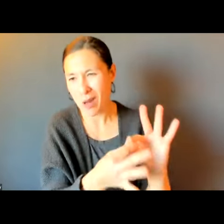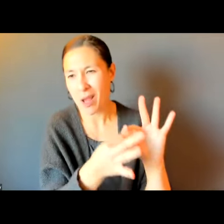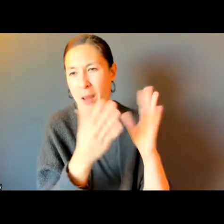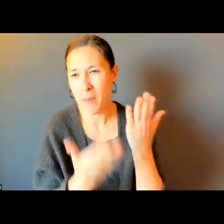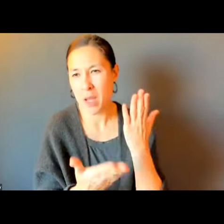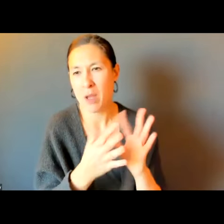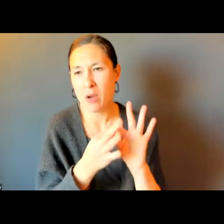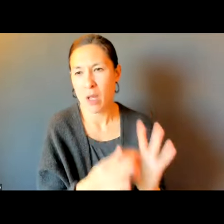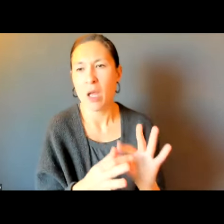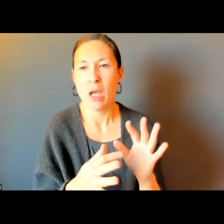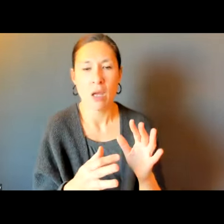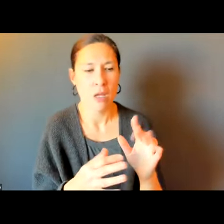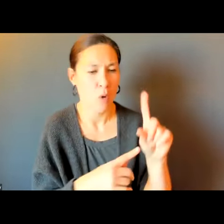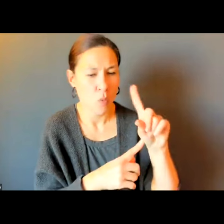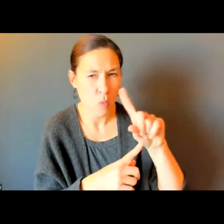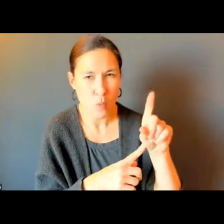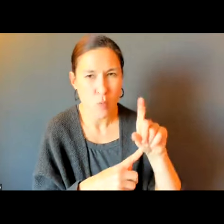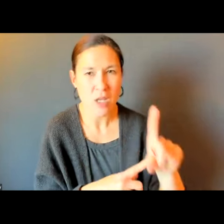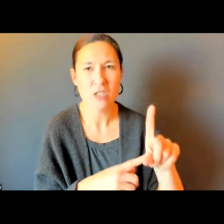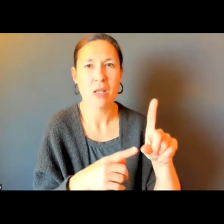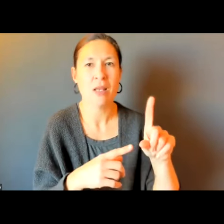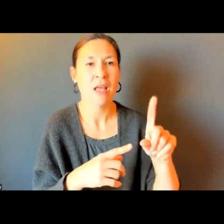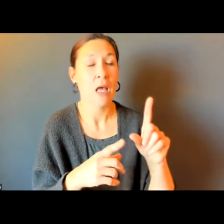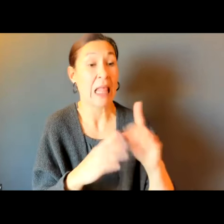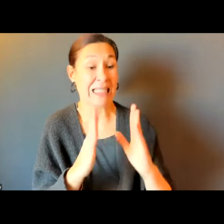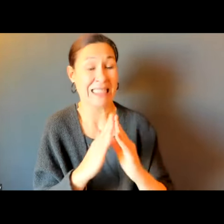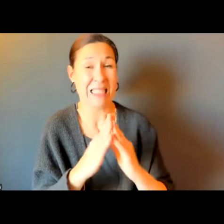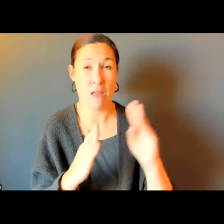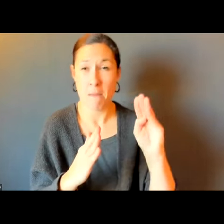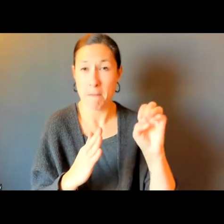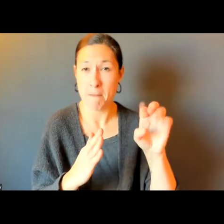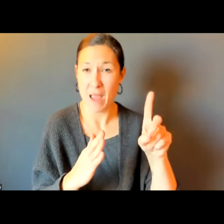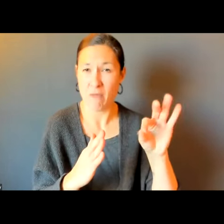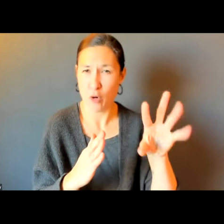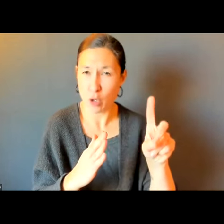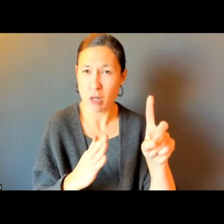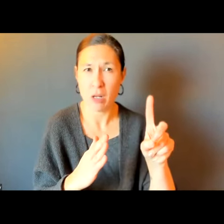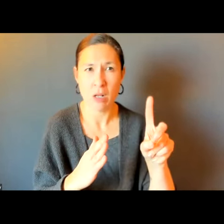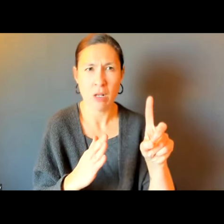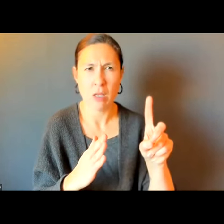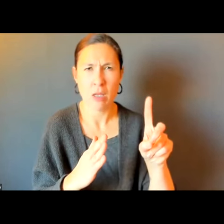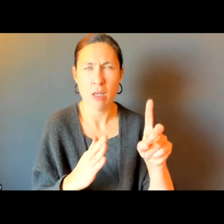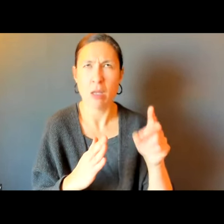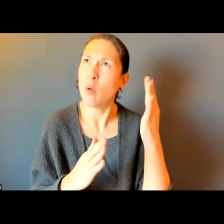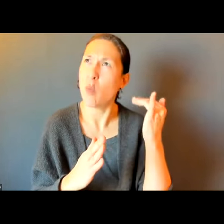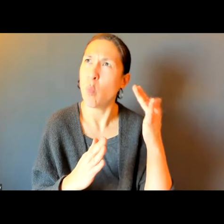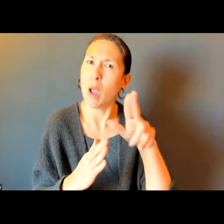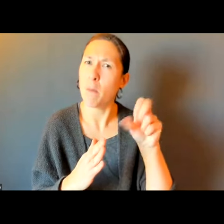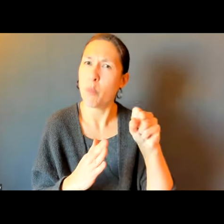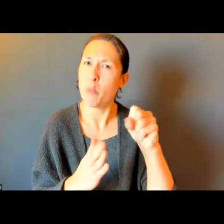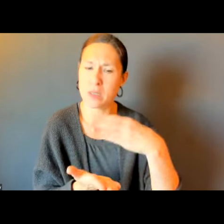REMOVAL, BUT CAN BE. IF THEY ARE NOT RECTIFIED. PARTICULARLY A QUESTION I WANT